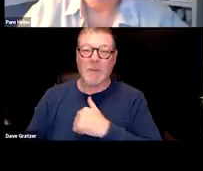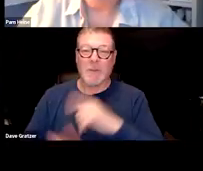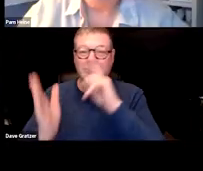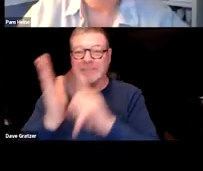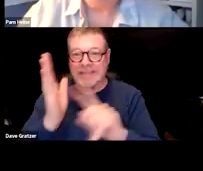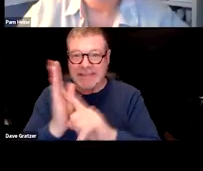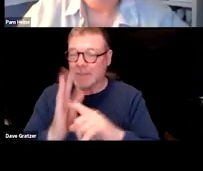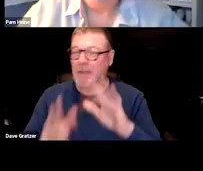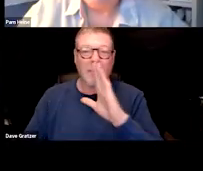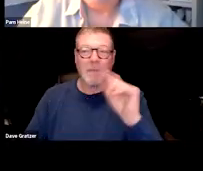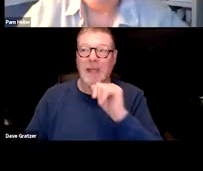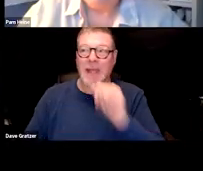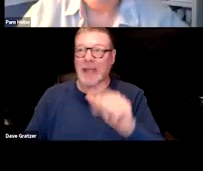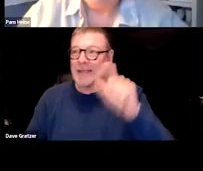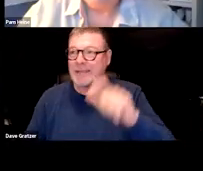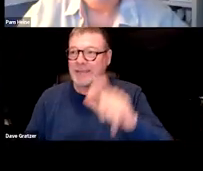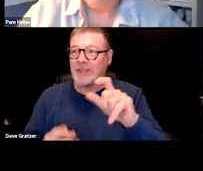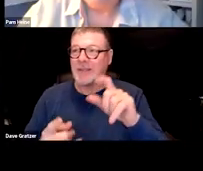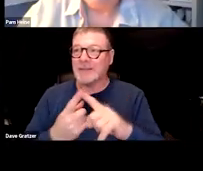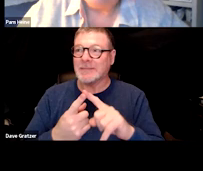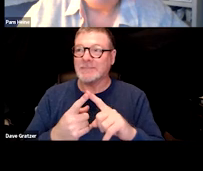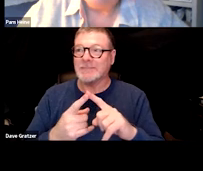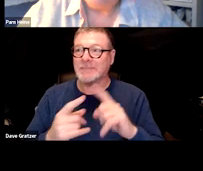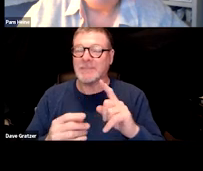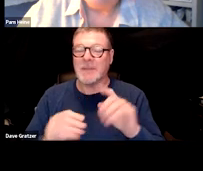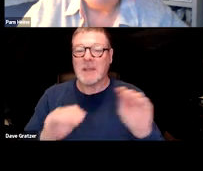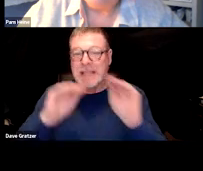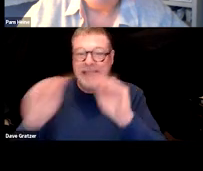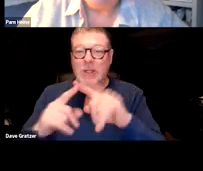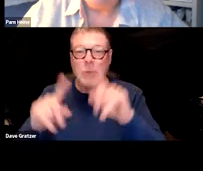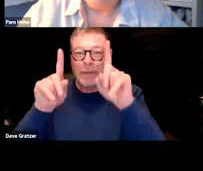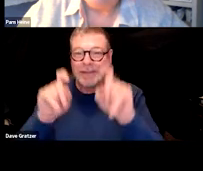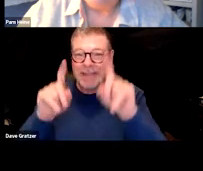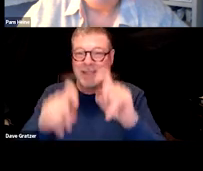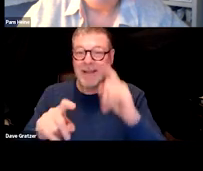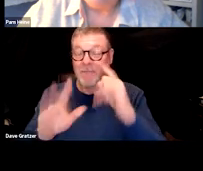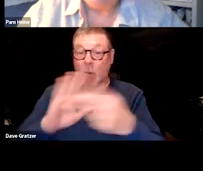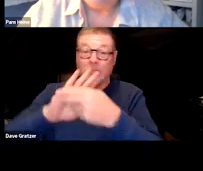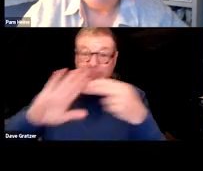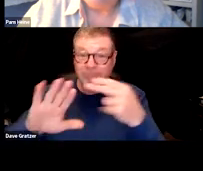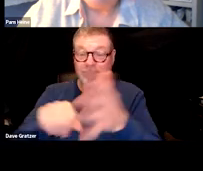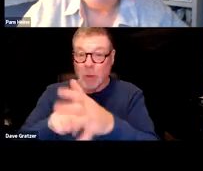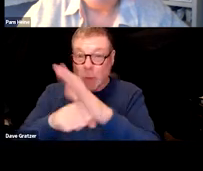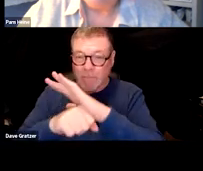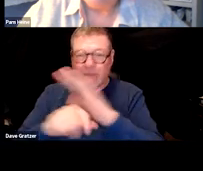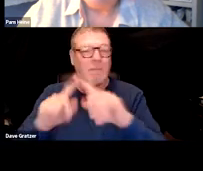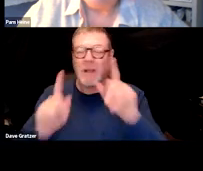They wouldn't necessarily be able to diagnose, we wouldn't send them to do a test, to diagnose COVID and we wouldn't expect them